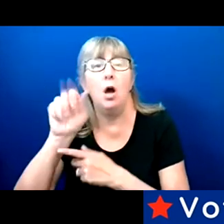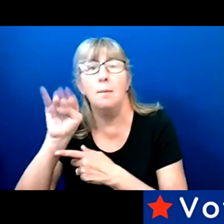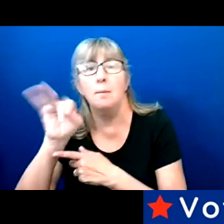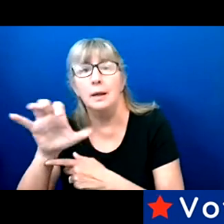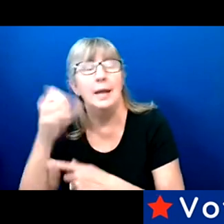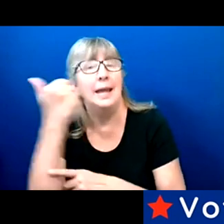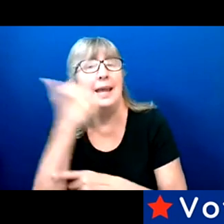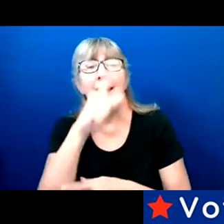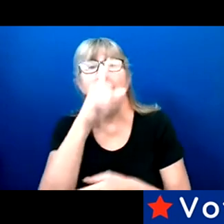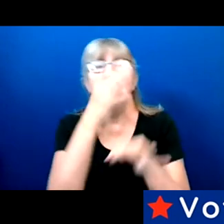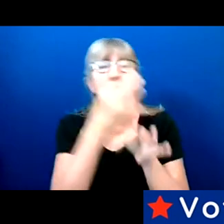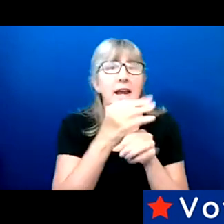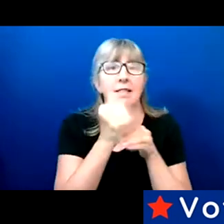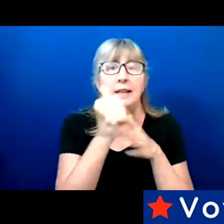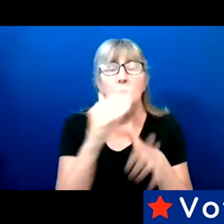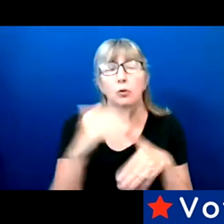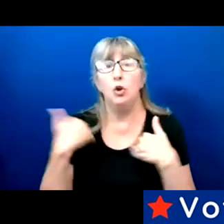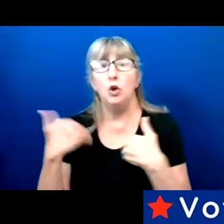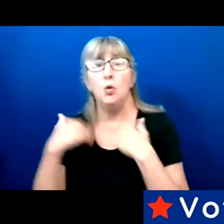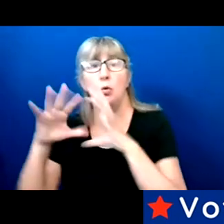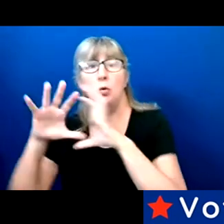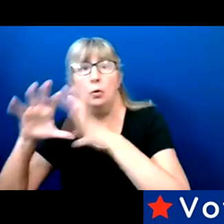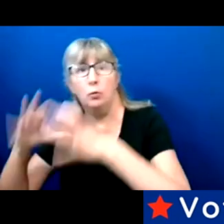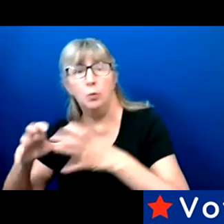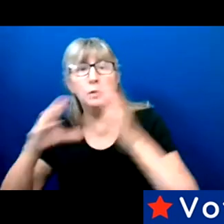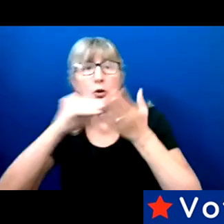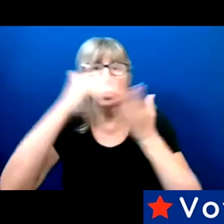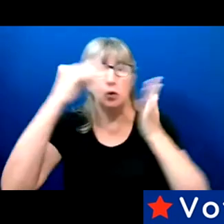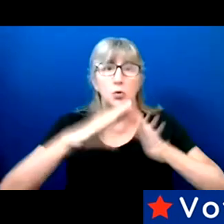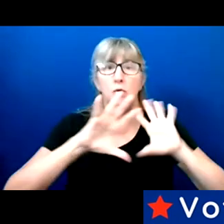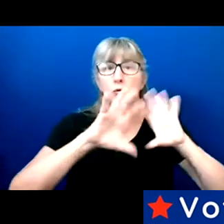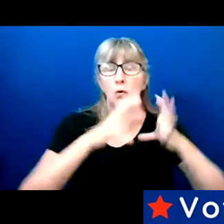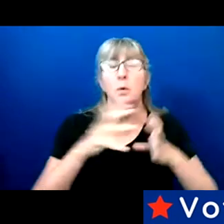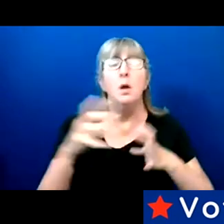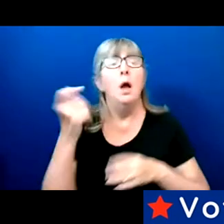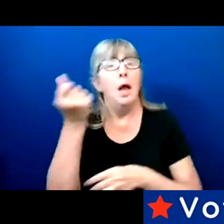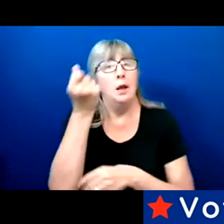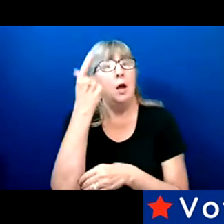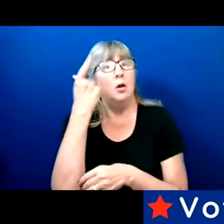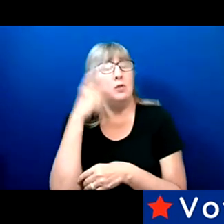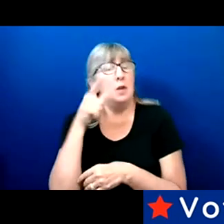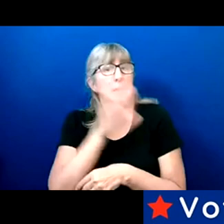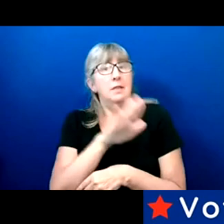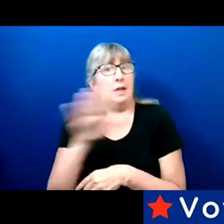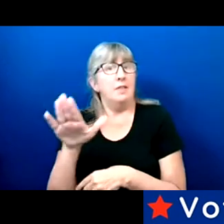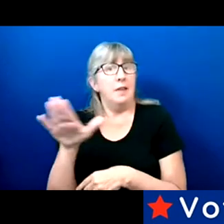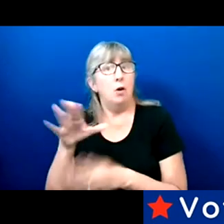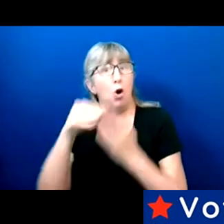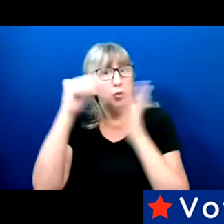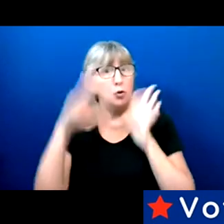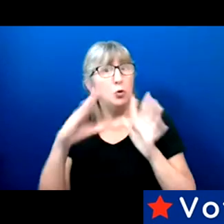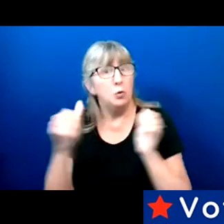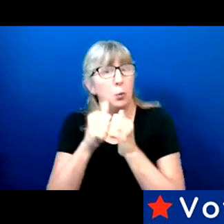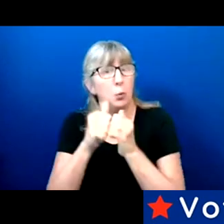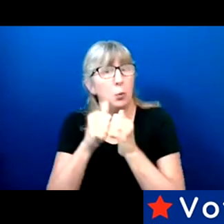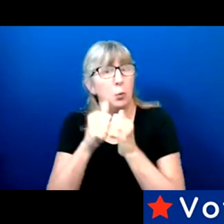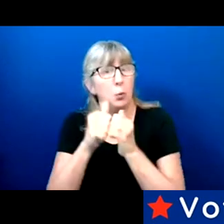any youth or student groups. Understanding that there's students with disabilities. There's people with different disabilities.